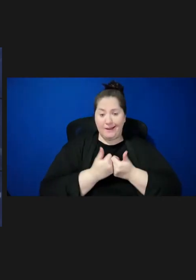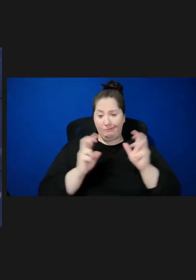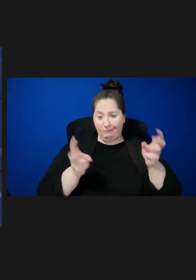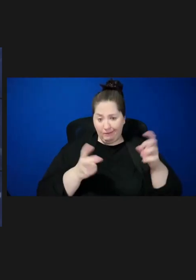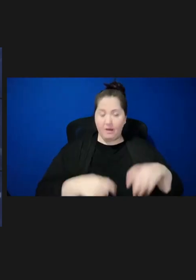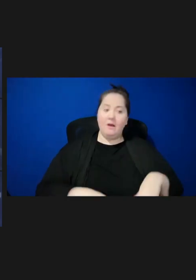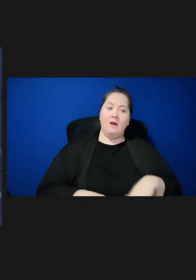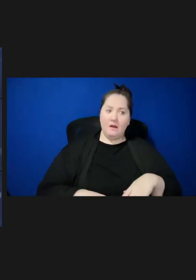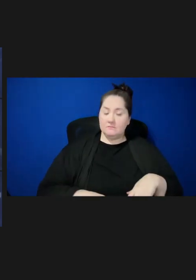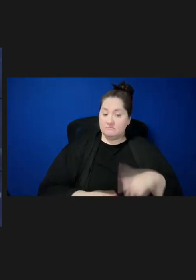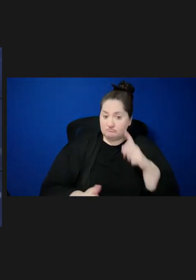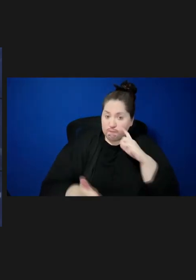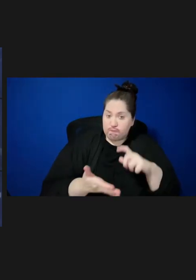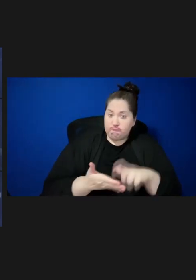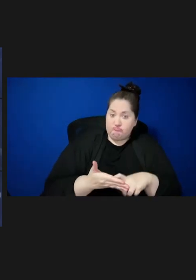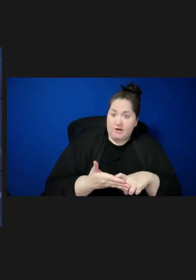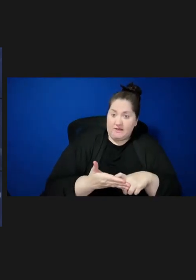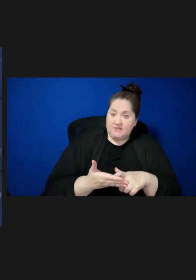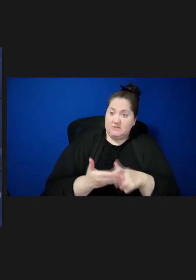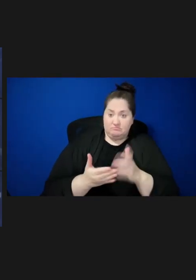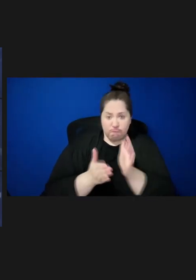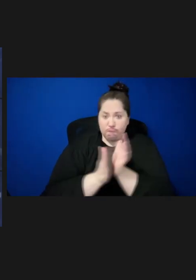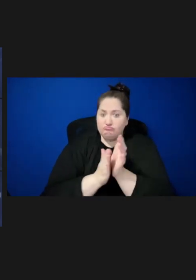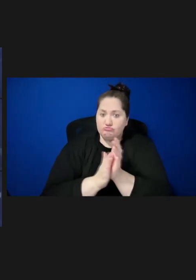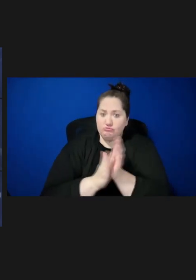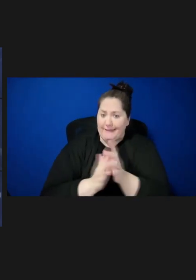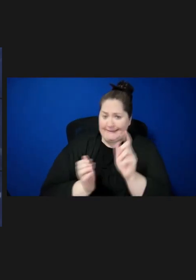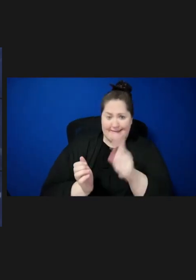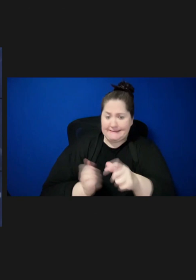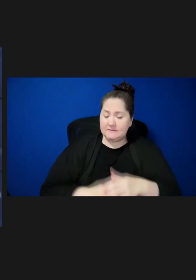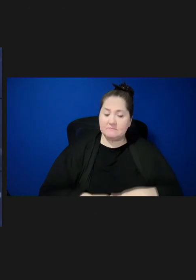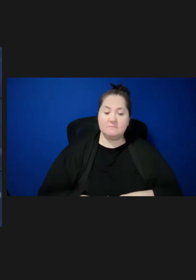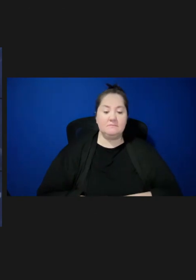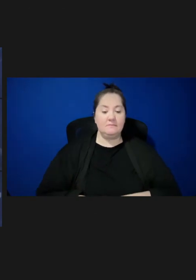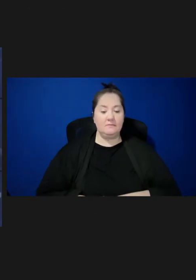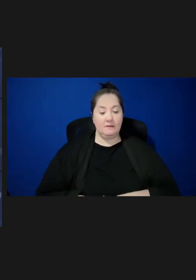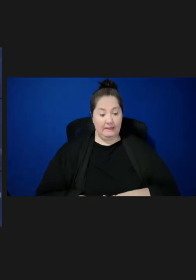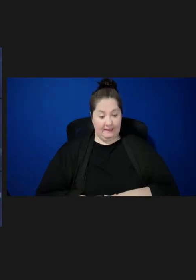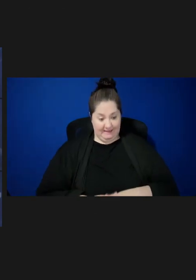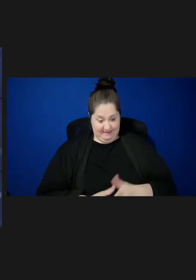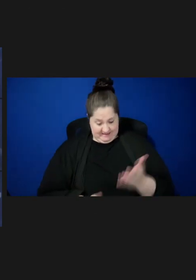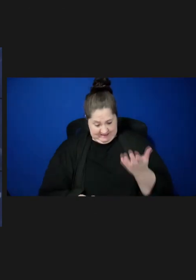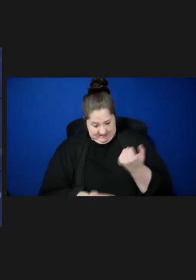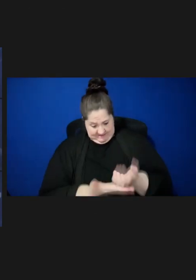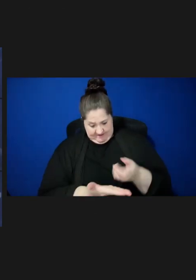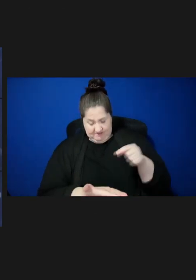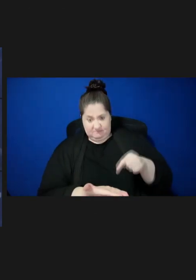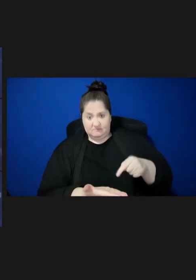from public health leaders. While evidence is a cornerstone in our work, it's also important to